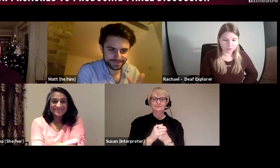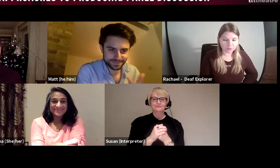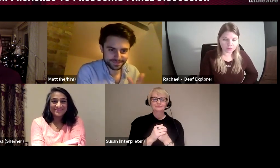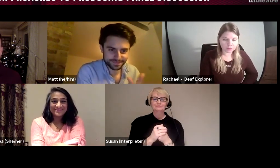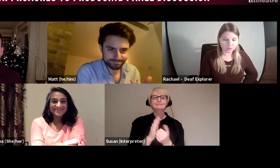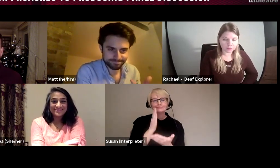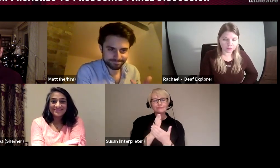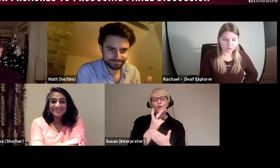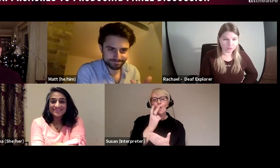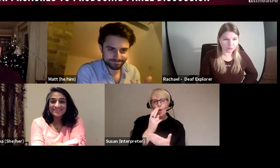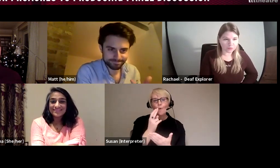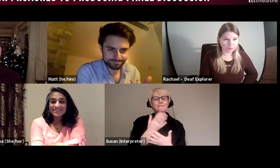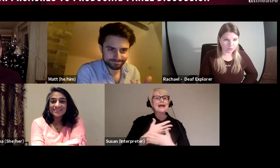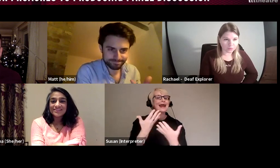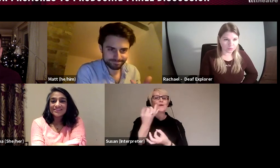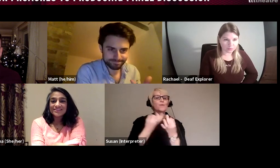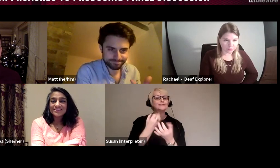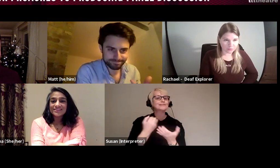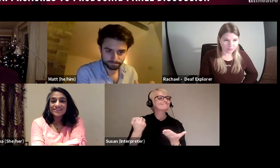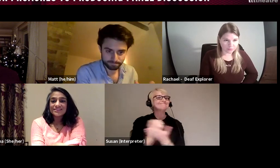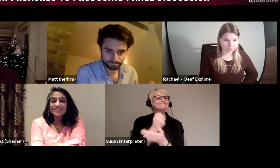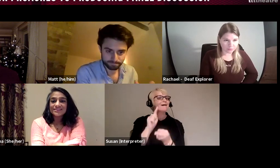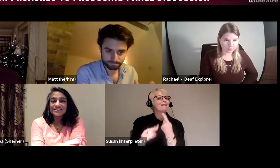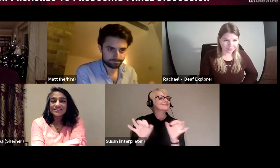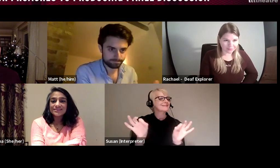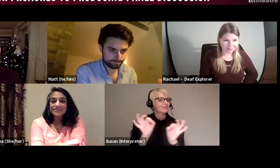to get through questions that we weren't able to answer if we don't have time to do all of them